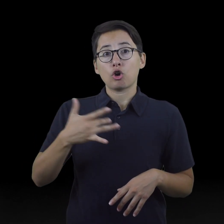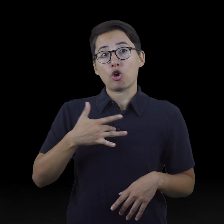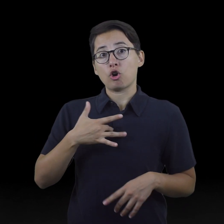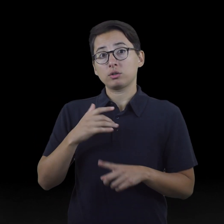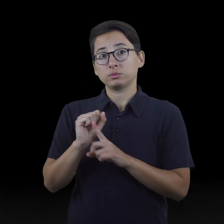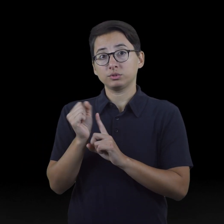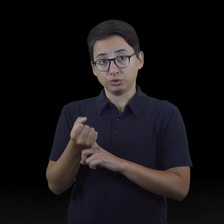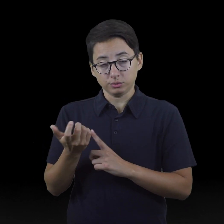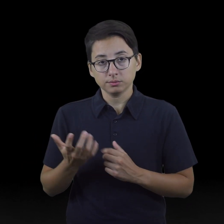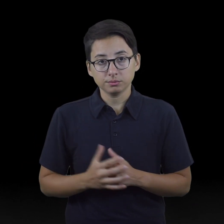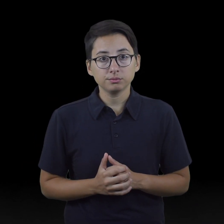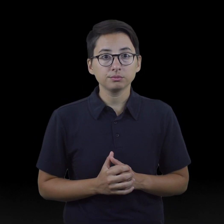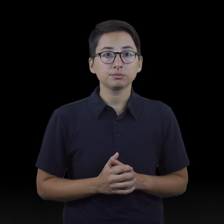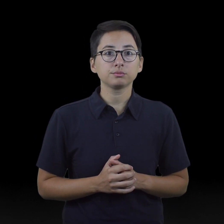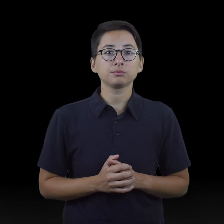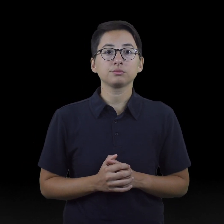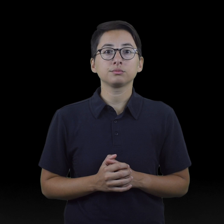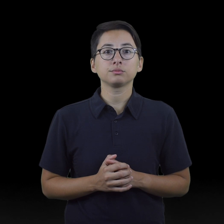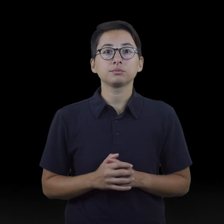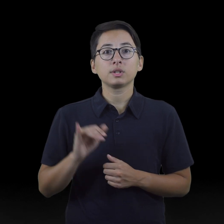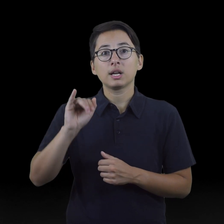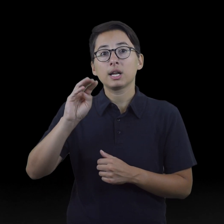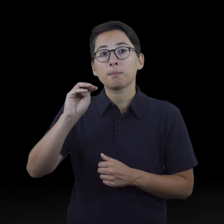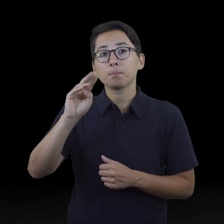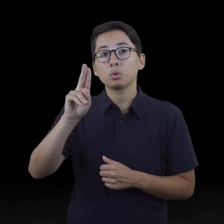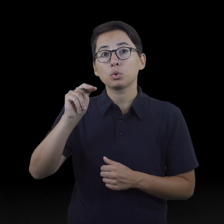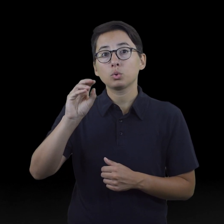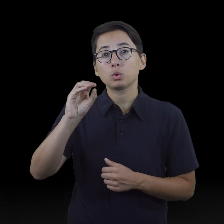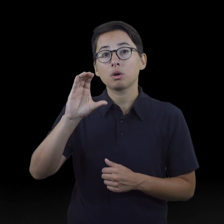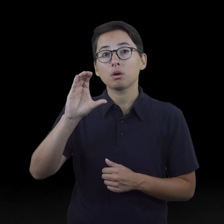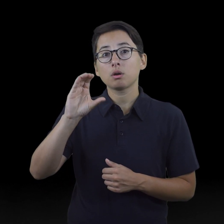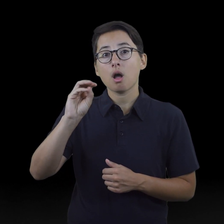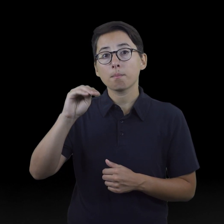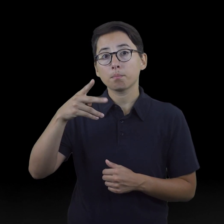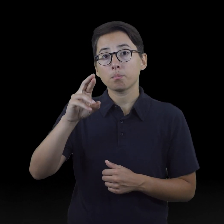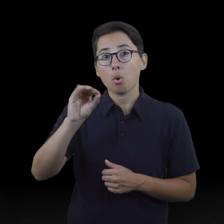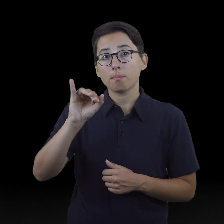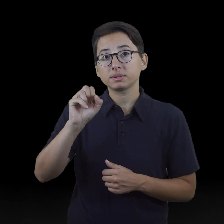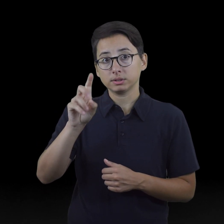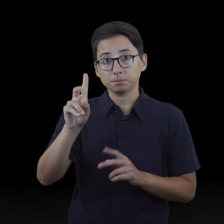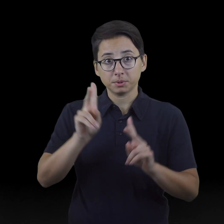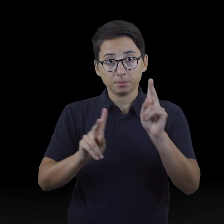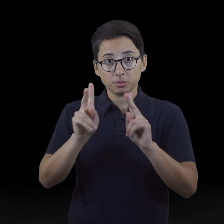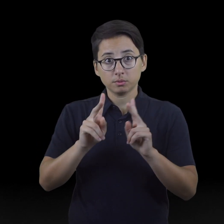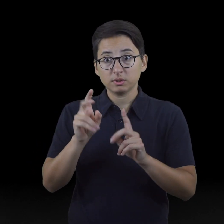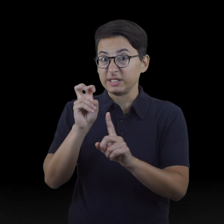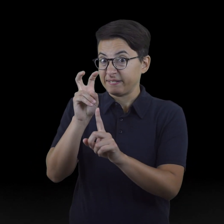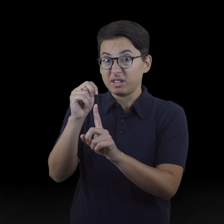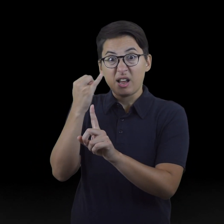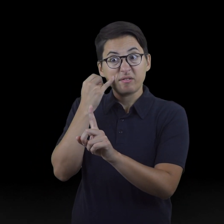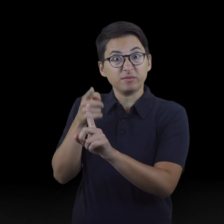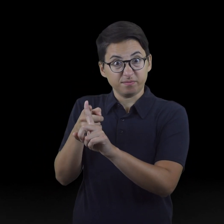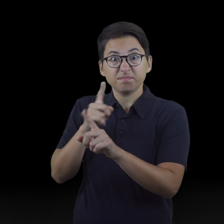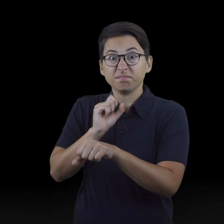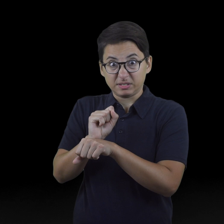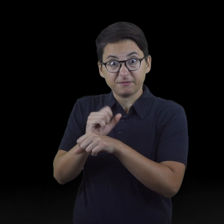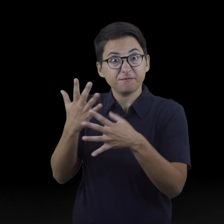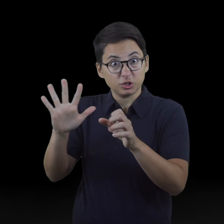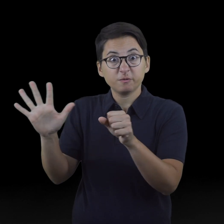conditions. Immunocompromised people, even if fully vaccinated, should talk to their health care